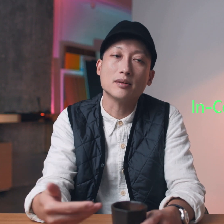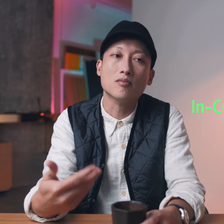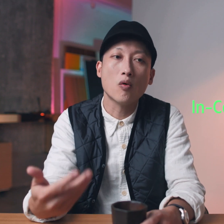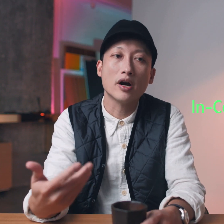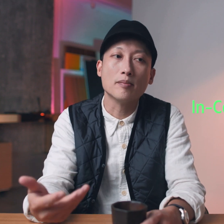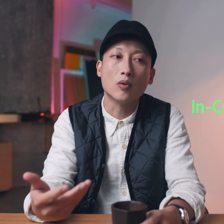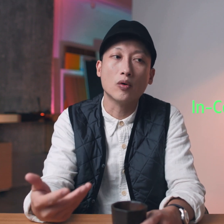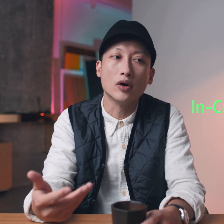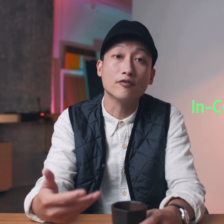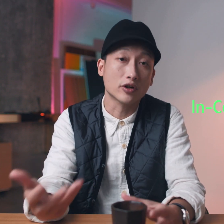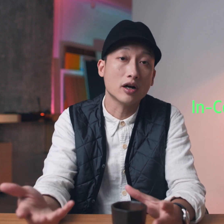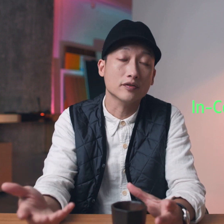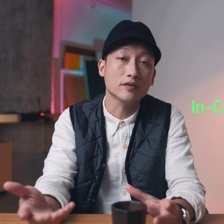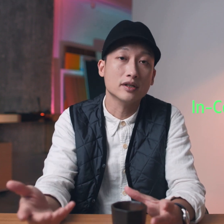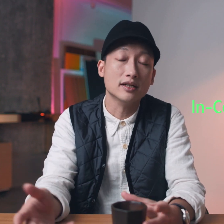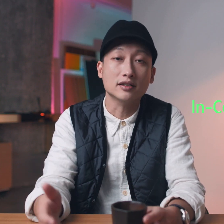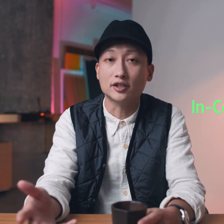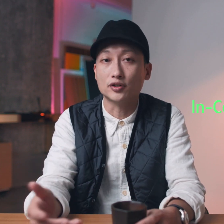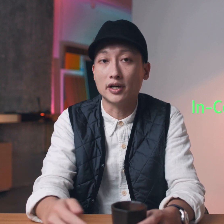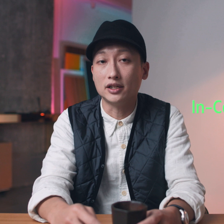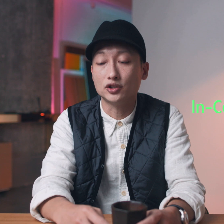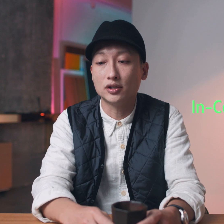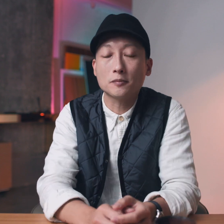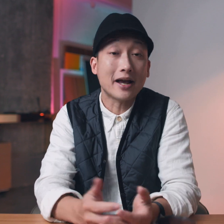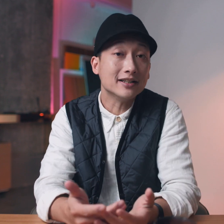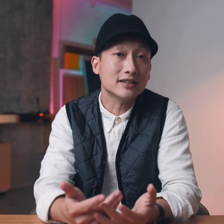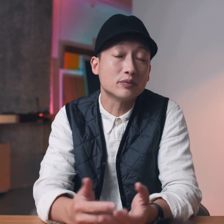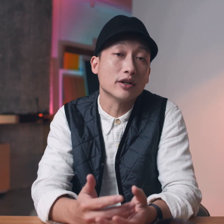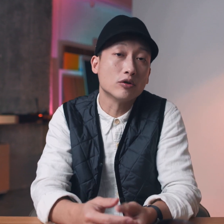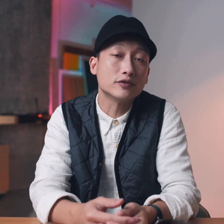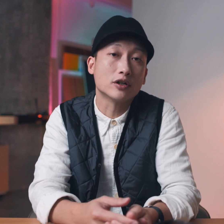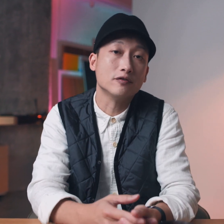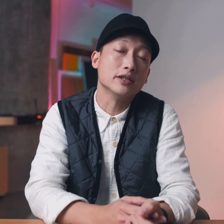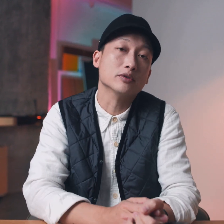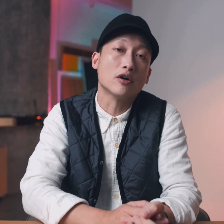being more and more forgotten in the digital age so back in the days when I learned photography it